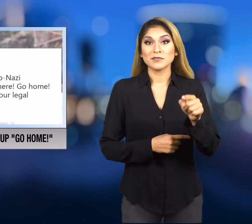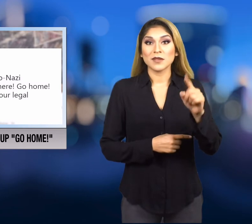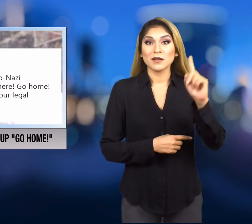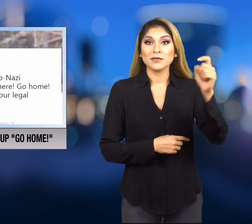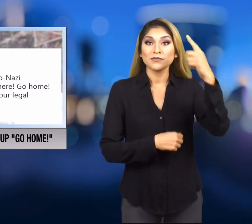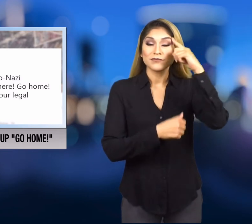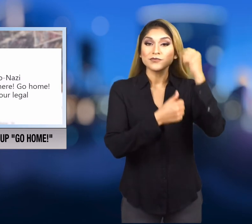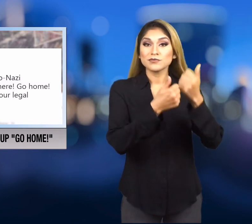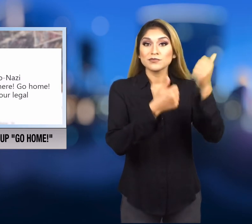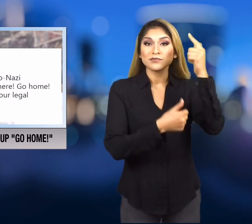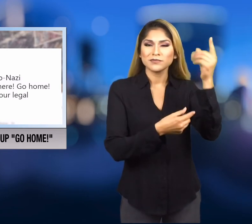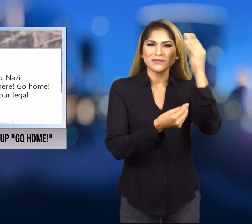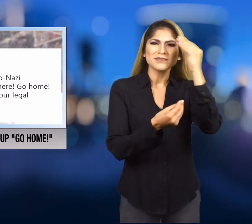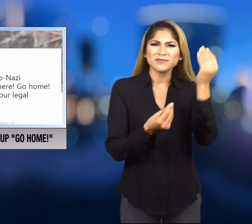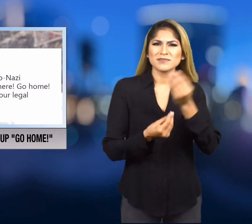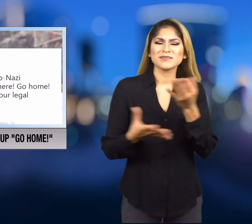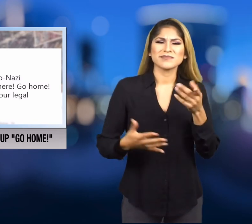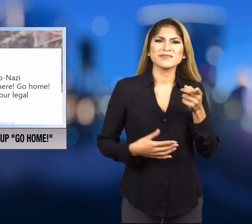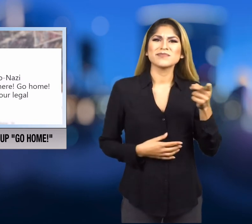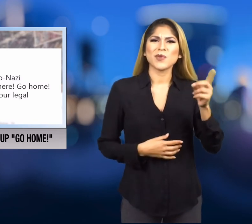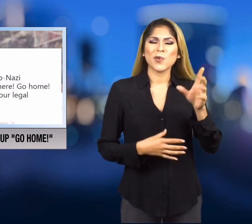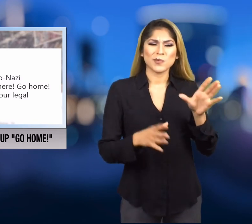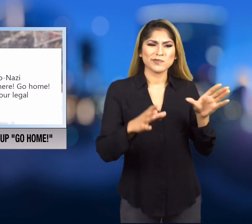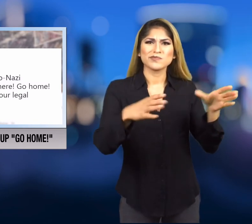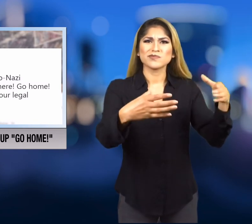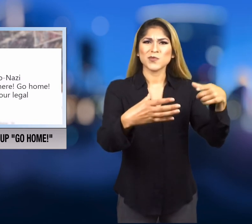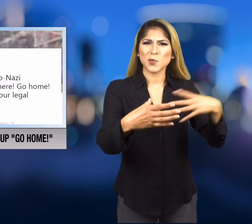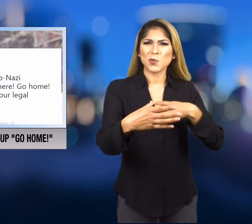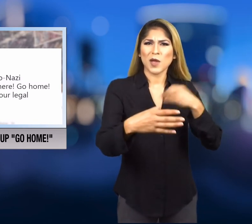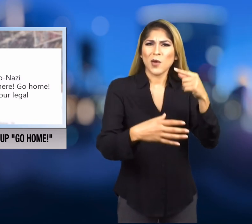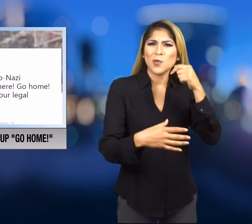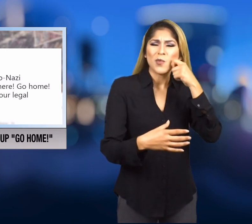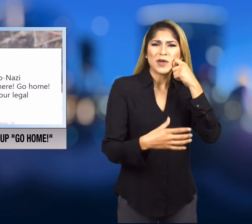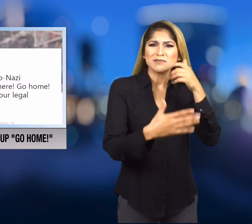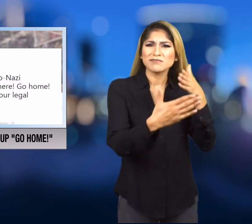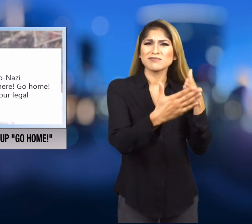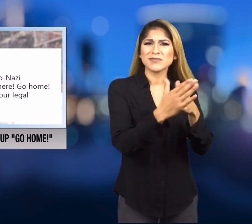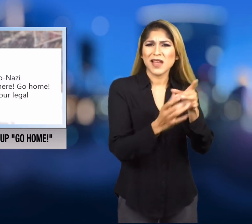are telling one hate group to stay